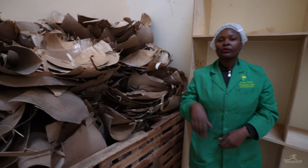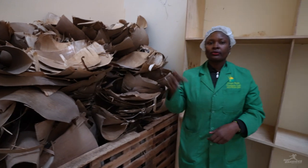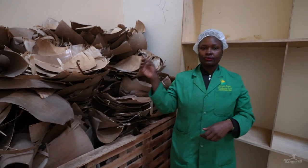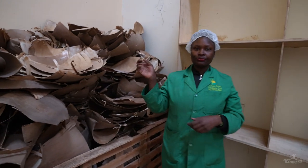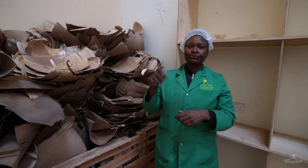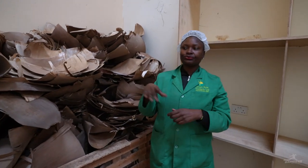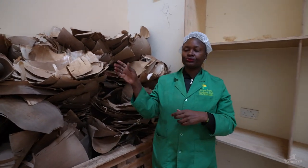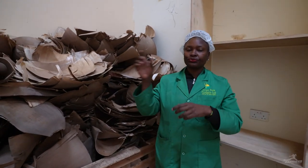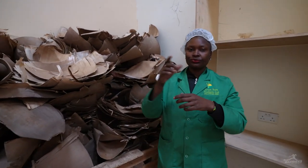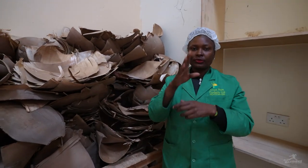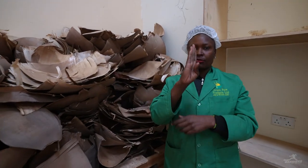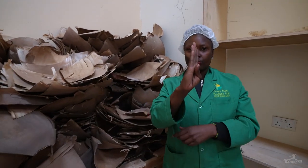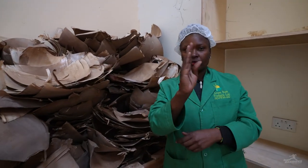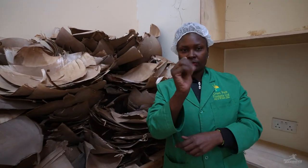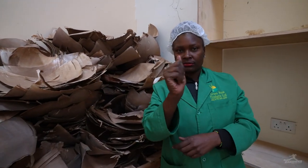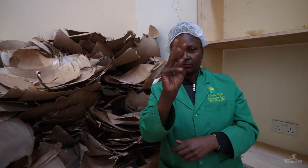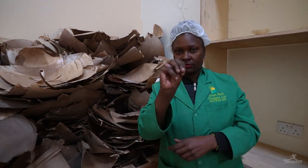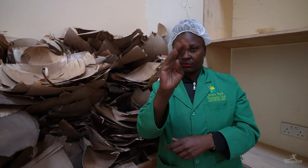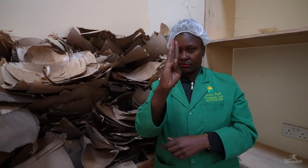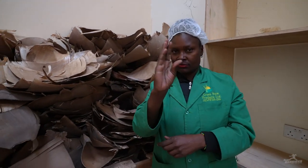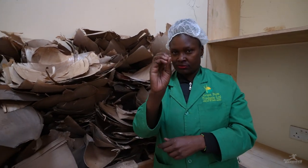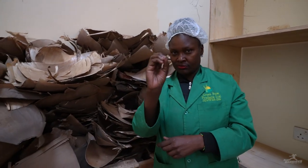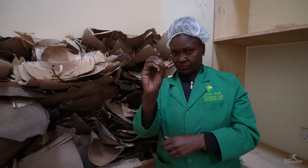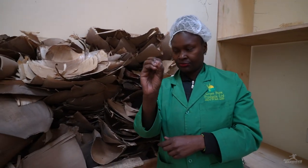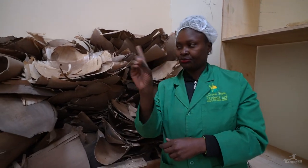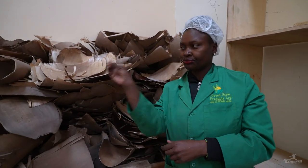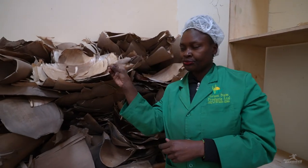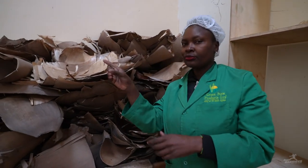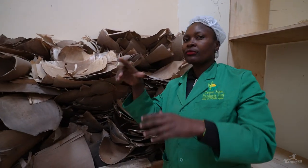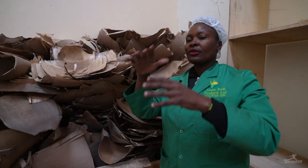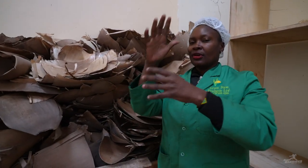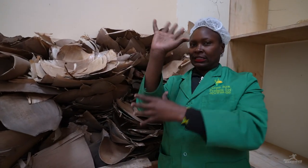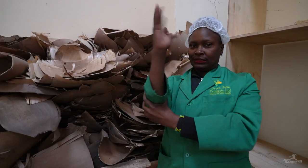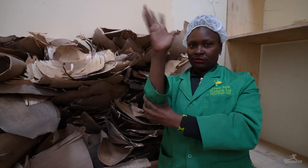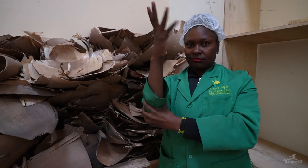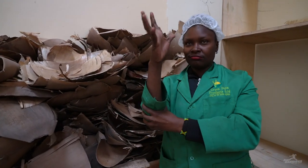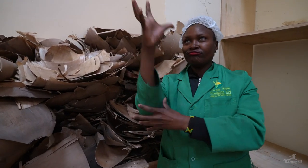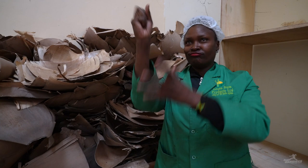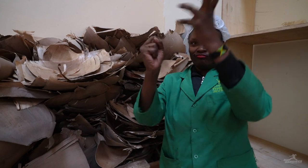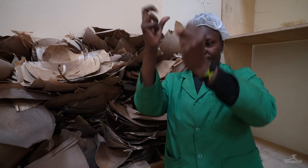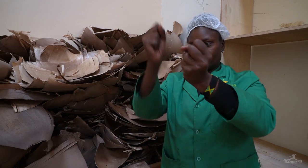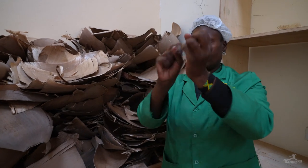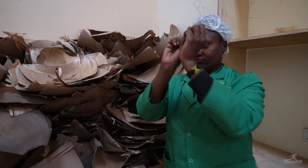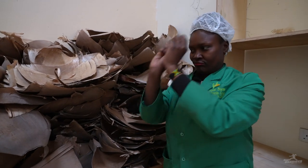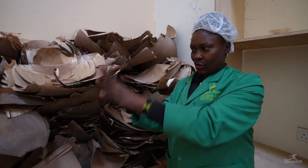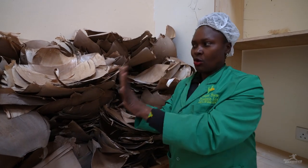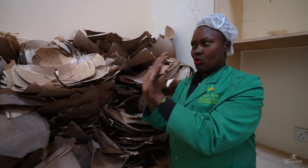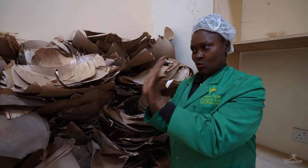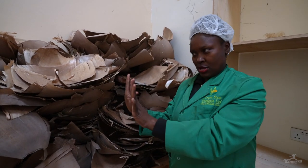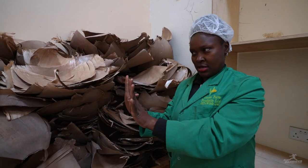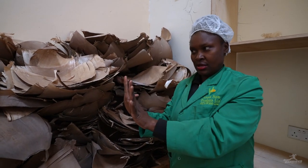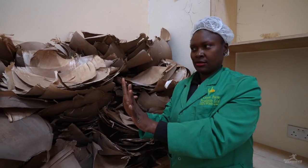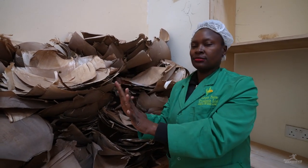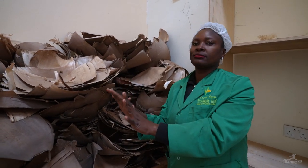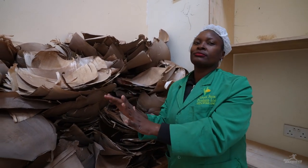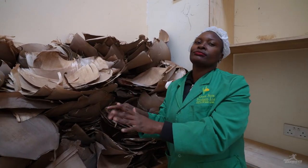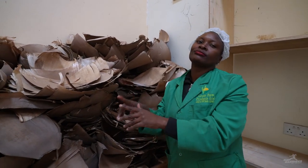This is the bamboo. It’s taken from the trees and brought here.